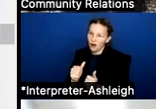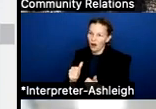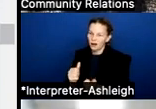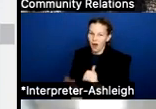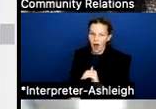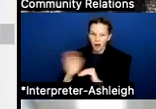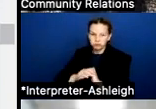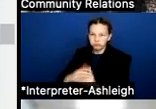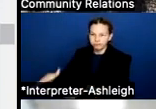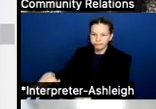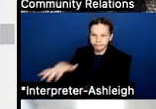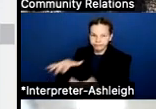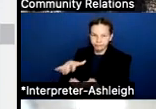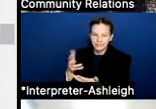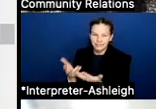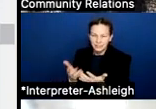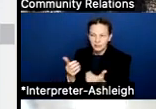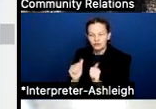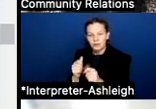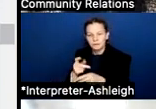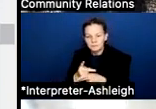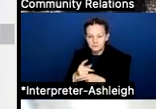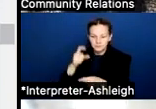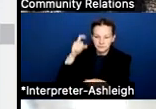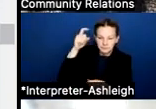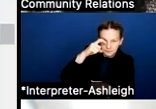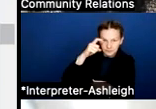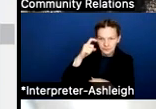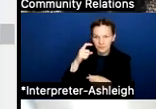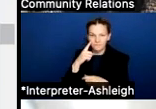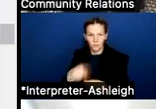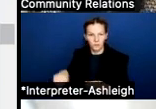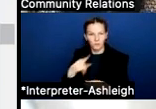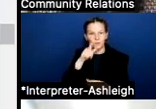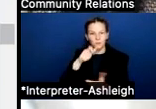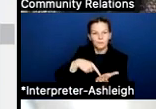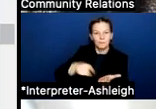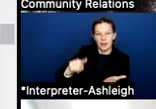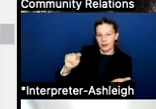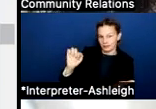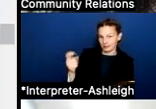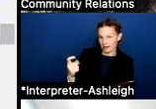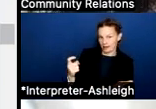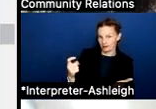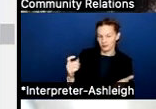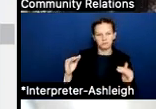for our taxpayers. So it's important to note that, I know like Dennis is saying,